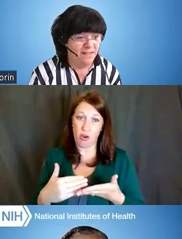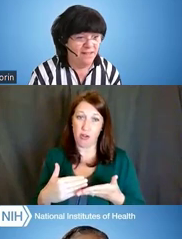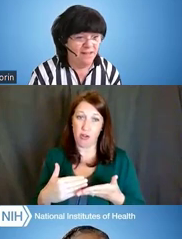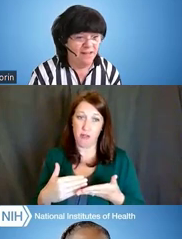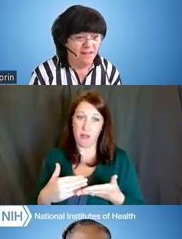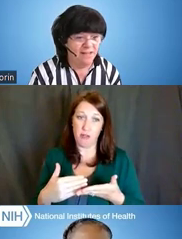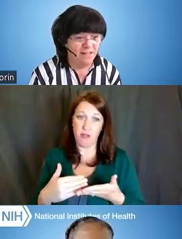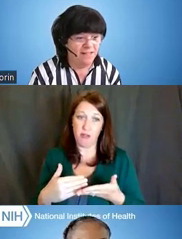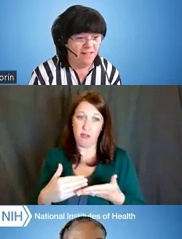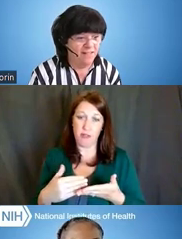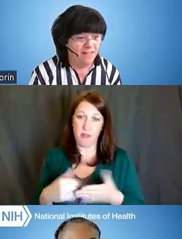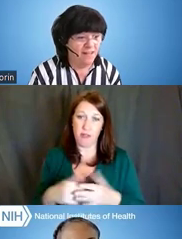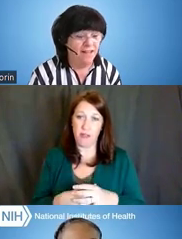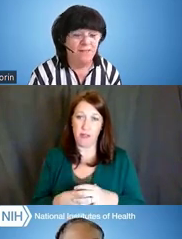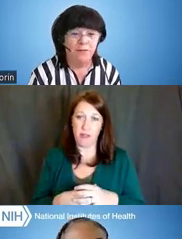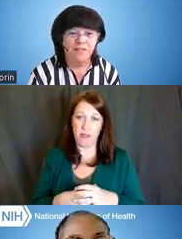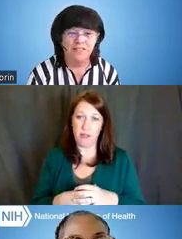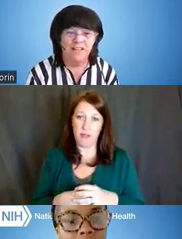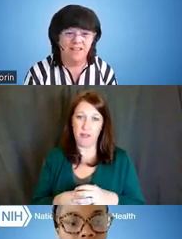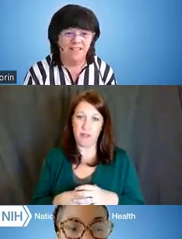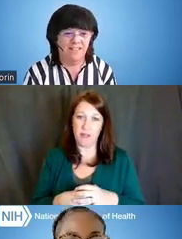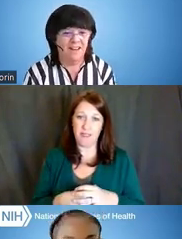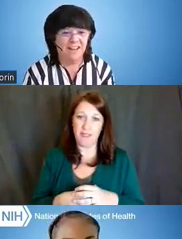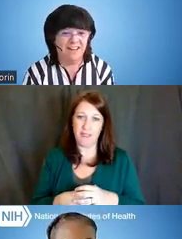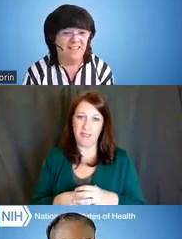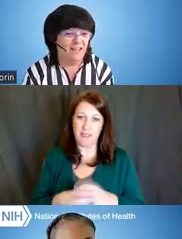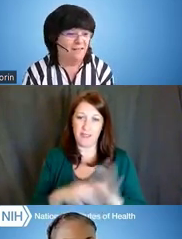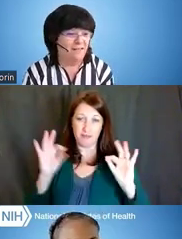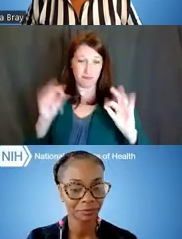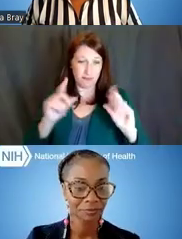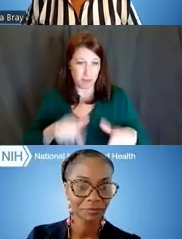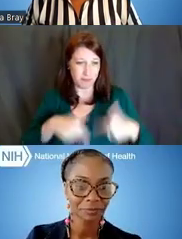I think I can -- I forward the slides. Ericka, thank you very much.